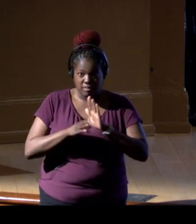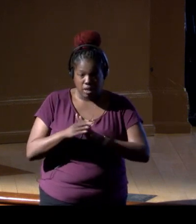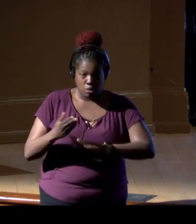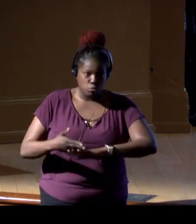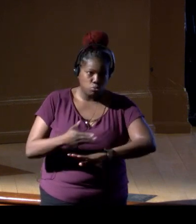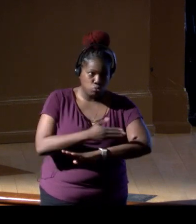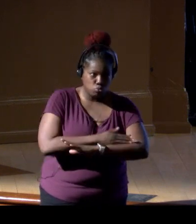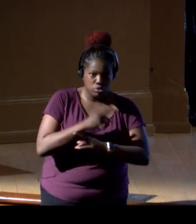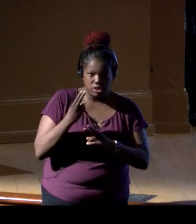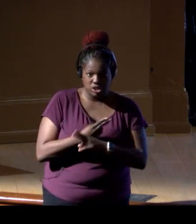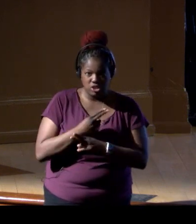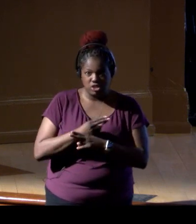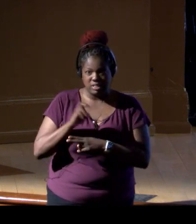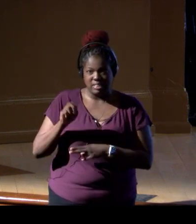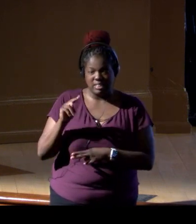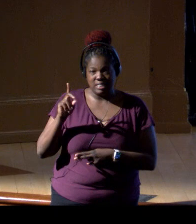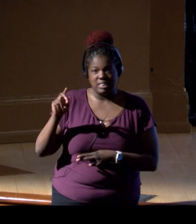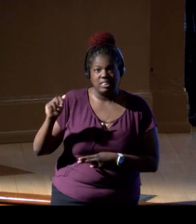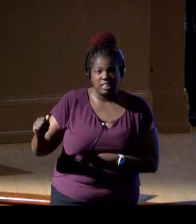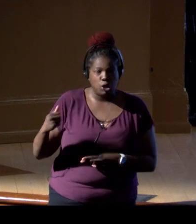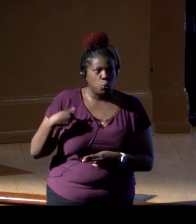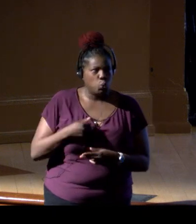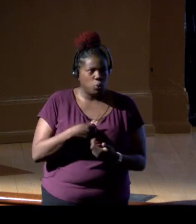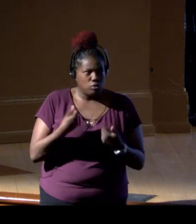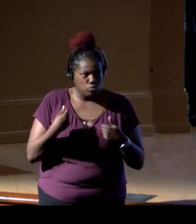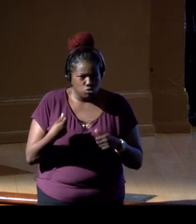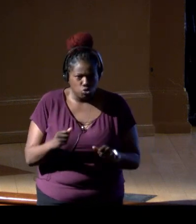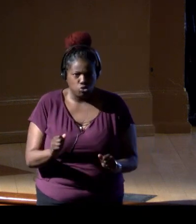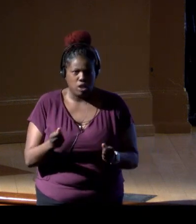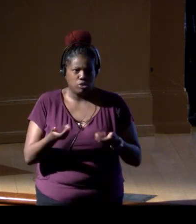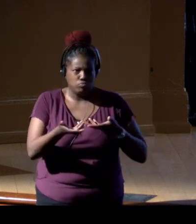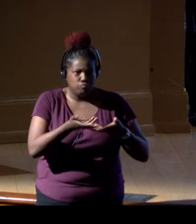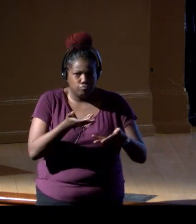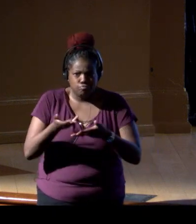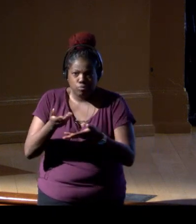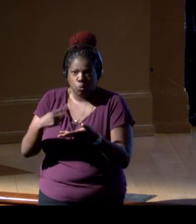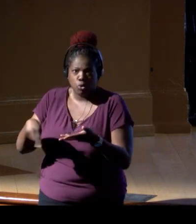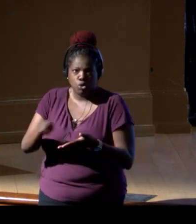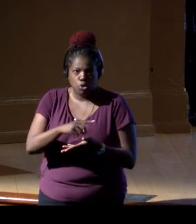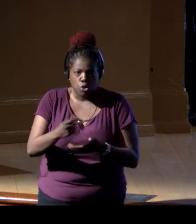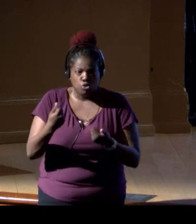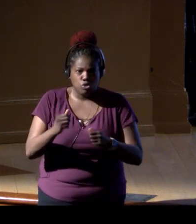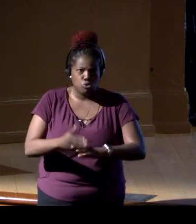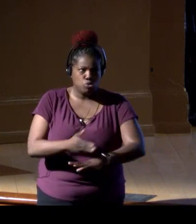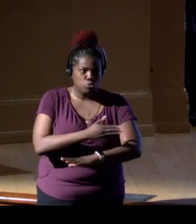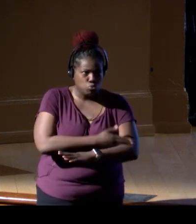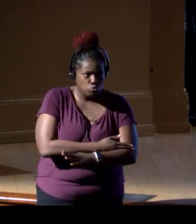and using eDNA, we've really tried to work with all of you to improve the power and precision of eDNA.